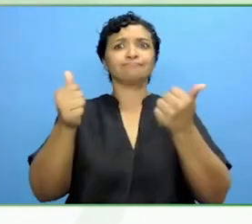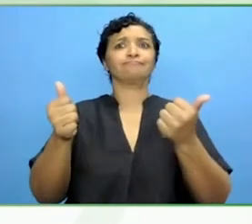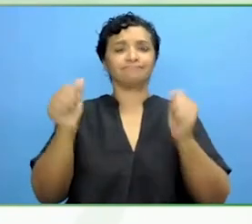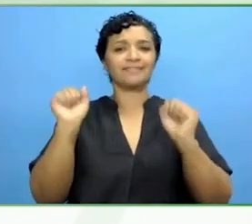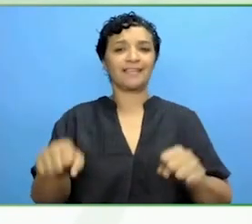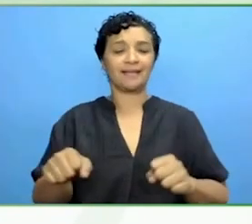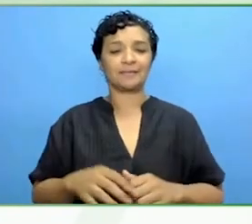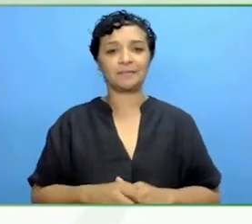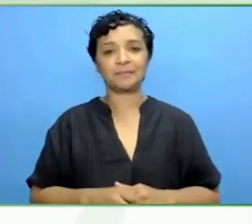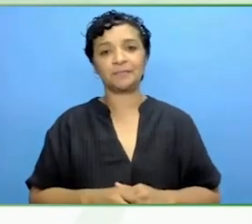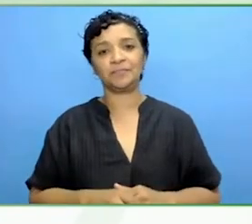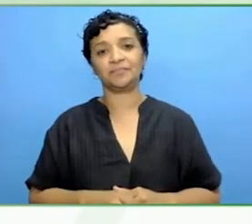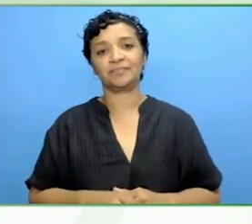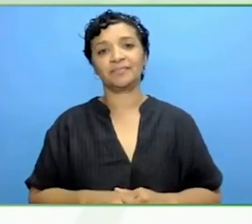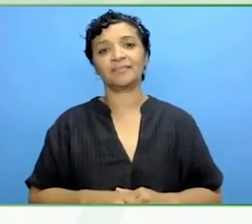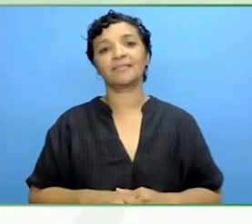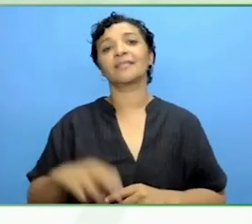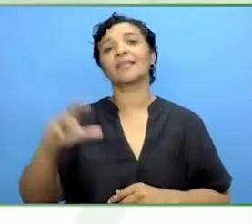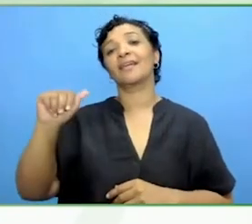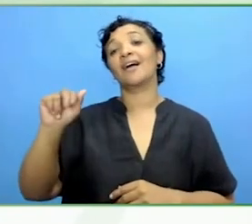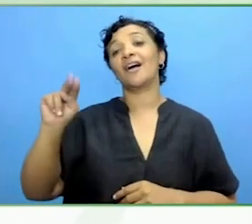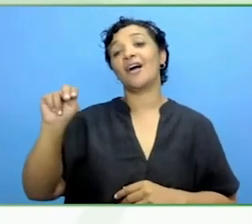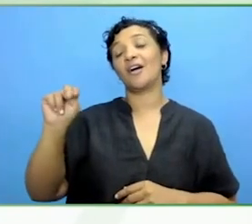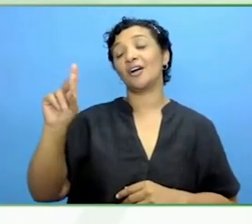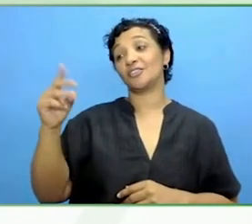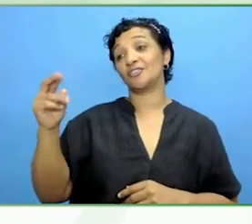Andria, you know, she inspires me every day and her energy and